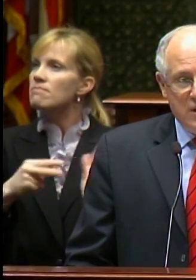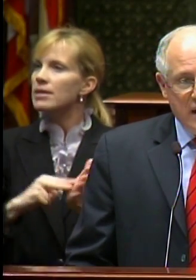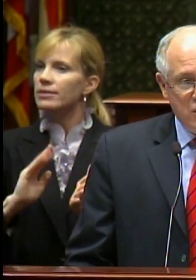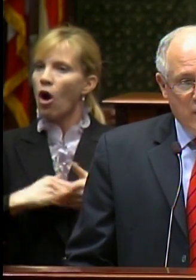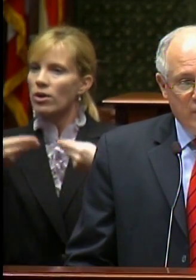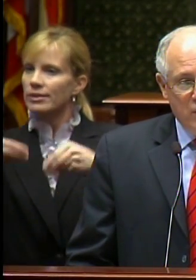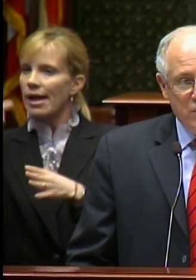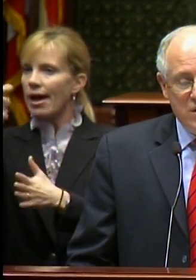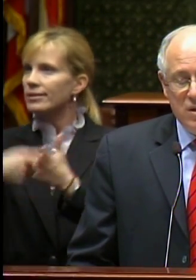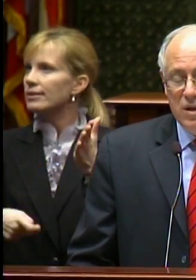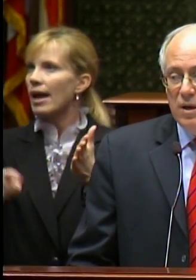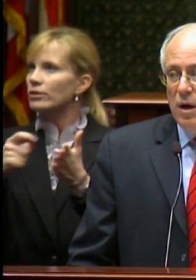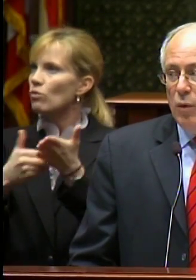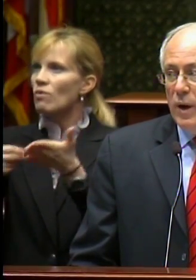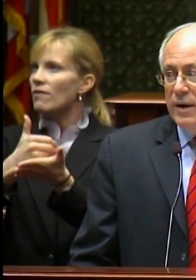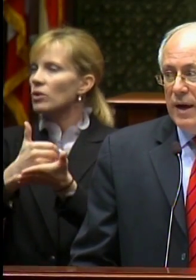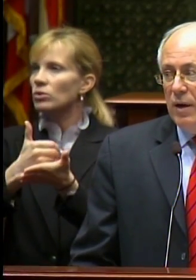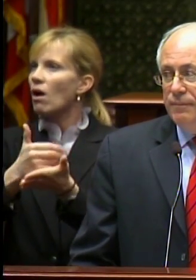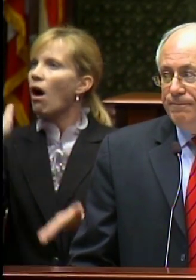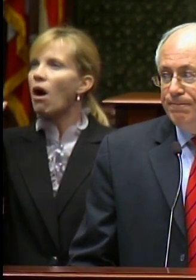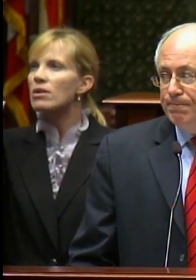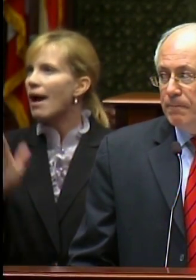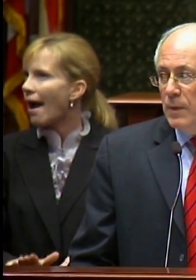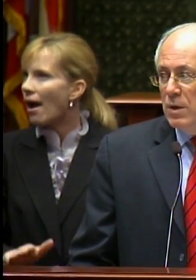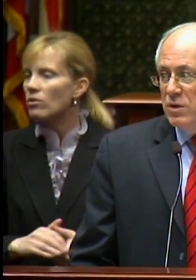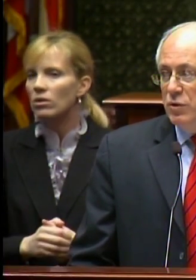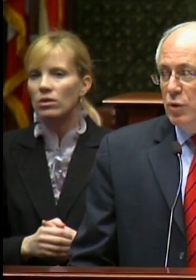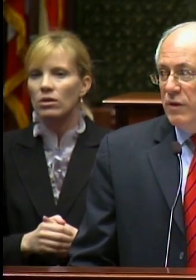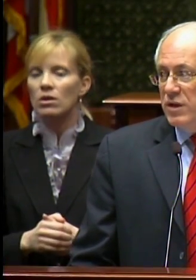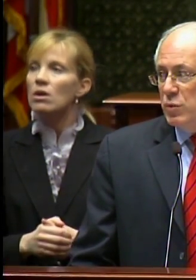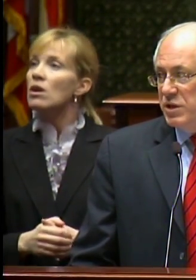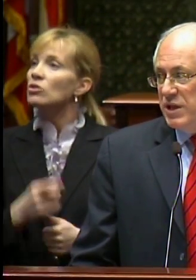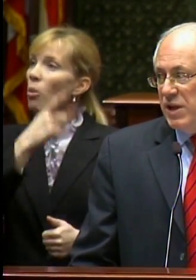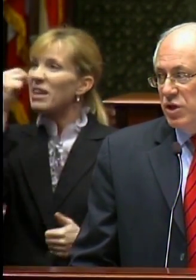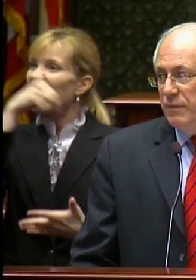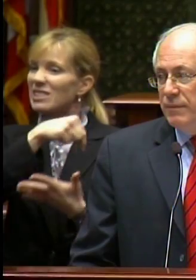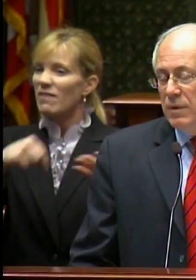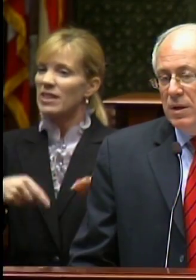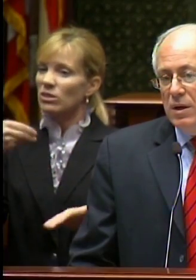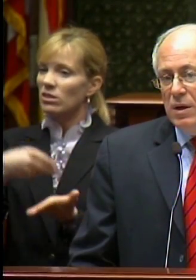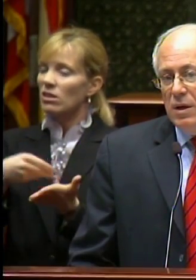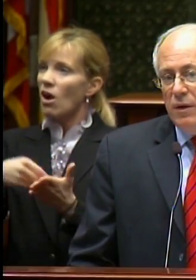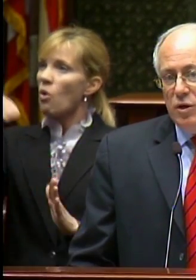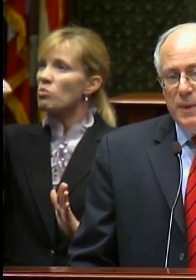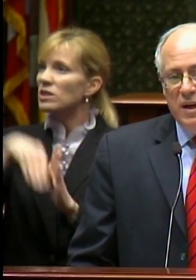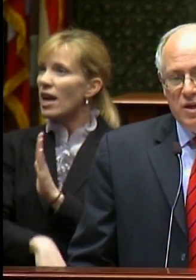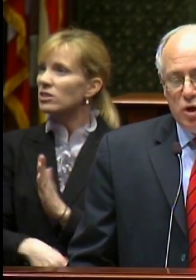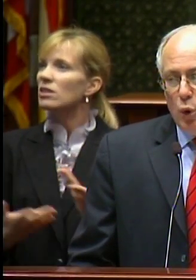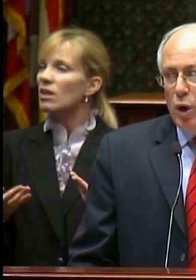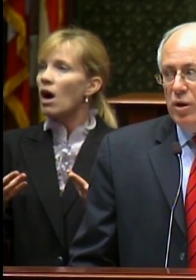tax revenues are way down. Due to the recession, there has been an historic